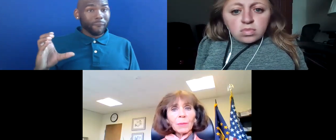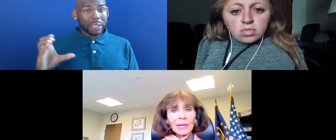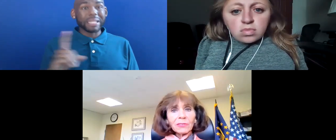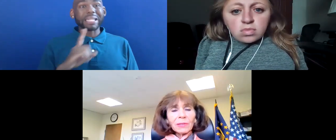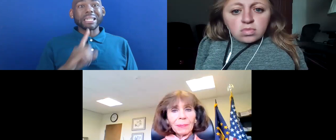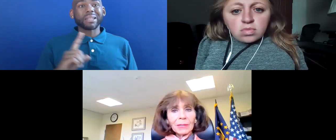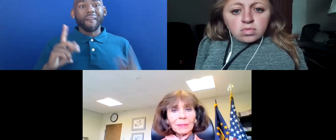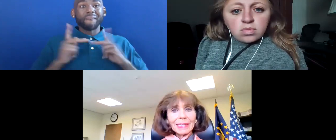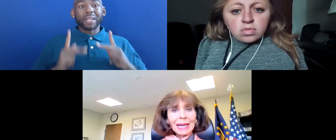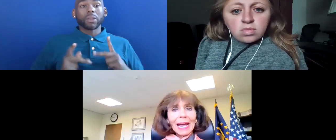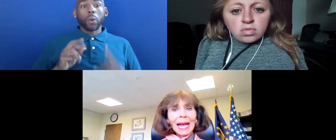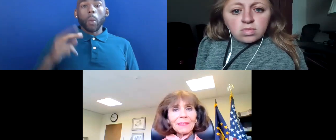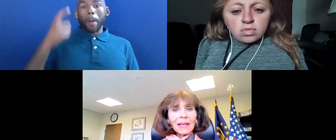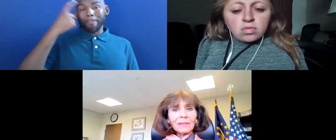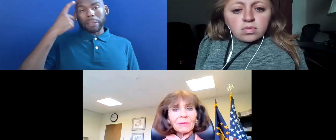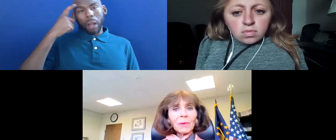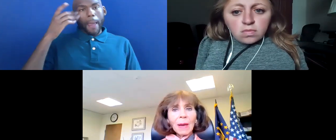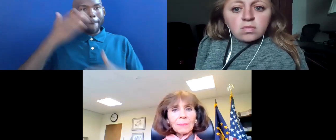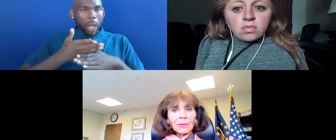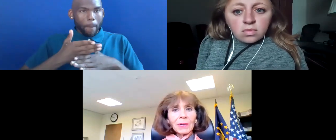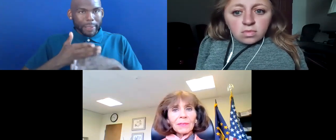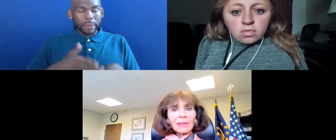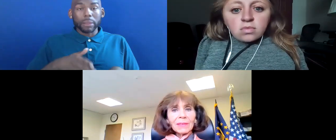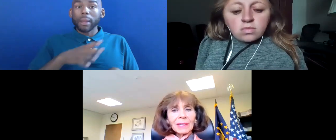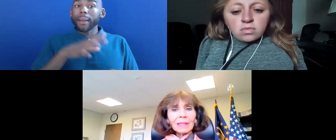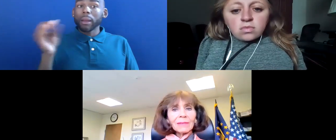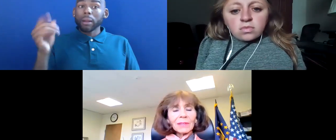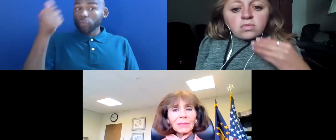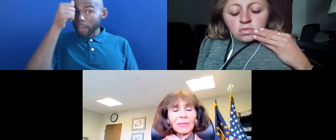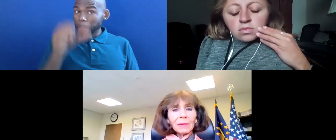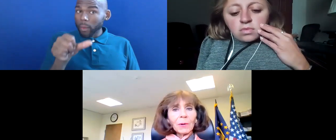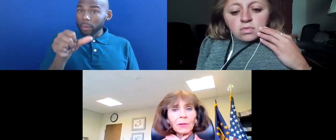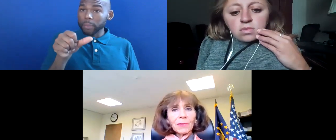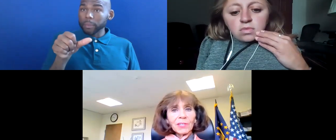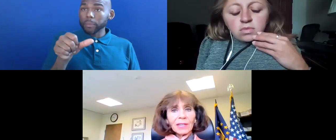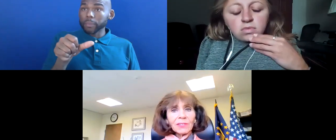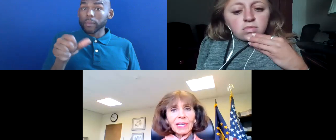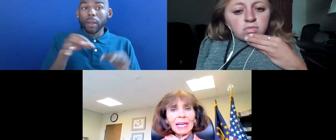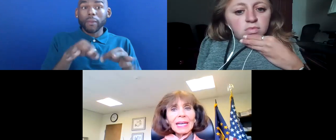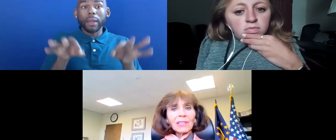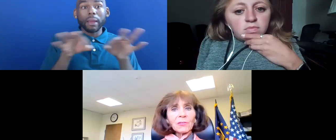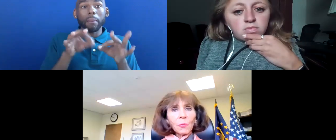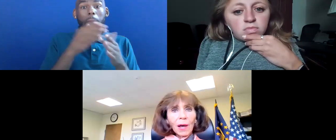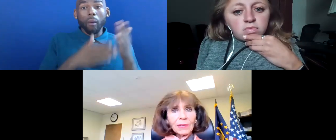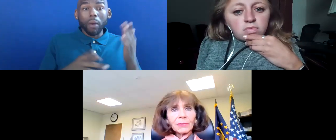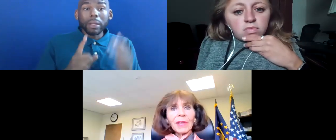OR MENTAL IMPAIRMENT. AND REMEMBER, THE KEY PART OF THE TEST IS WHETHER